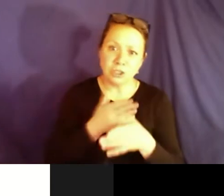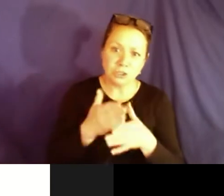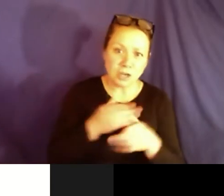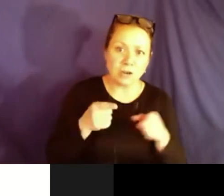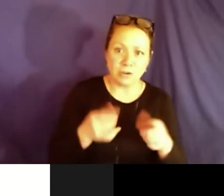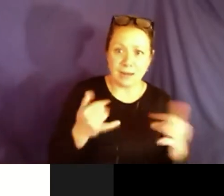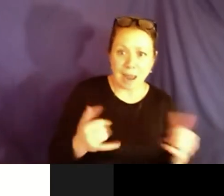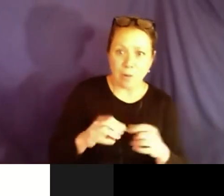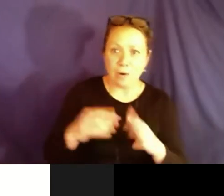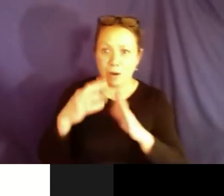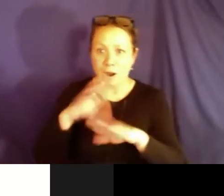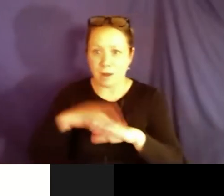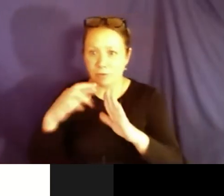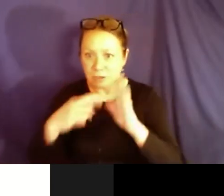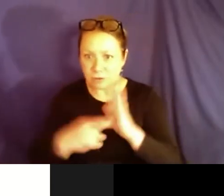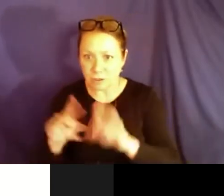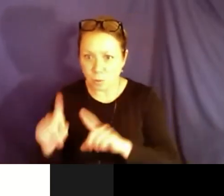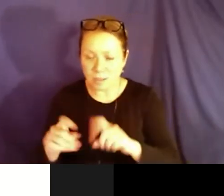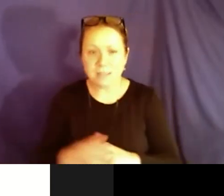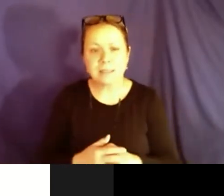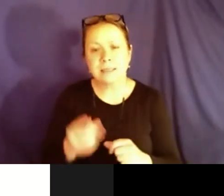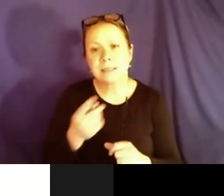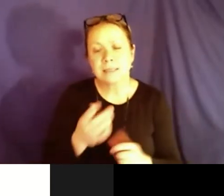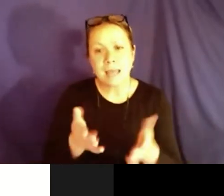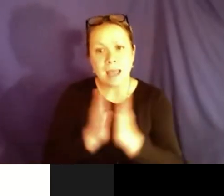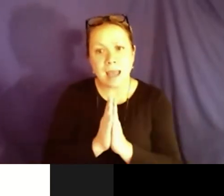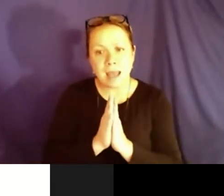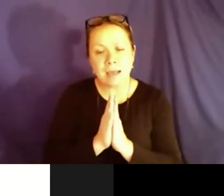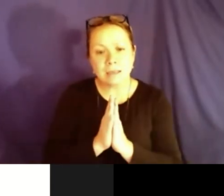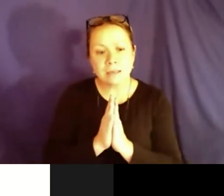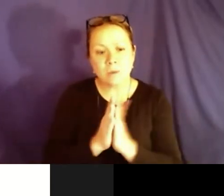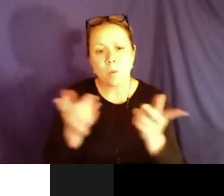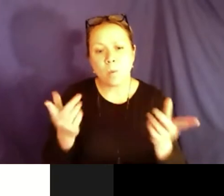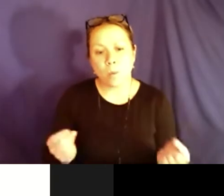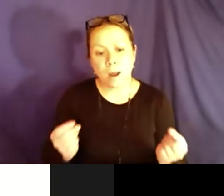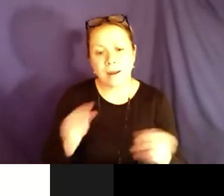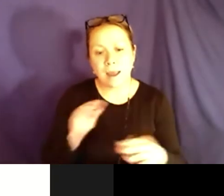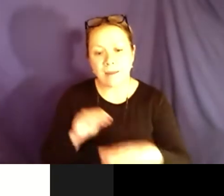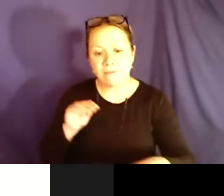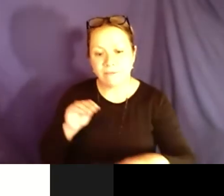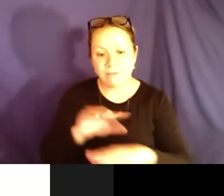Aylssa. Somebody shared in our questions, or in registration